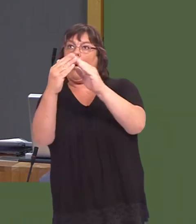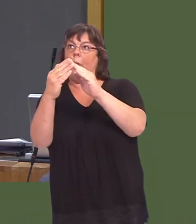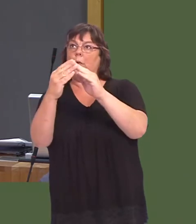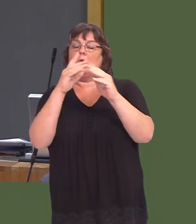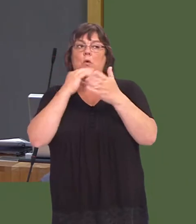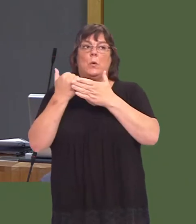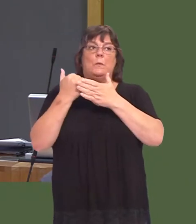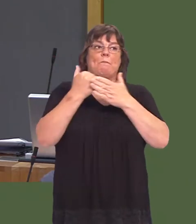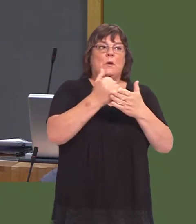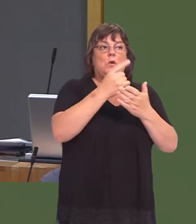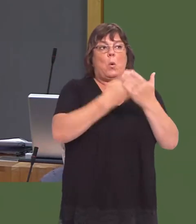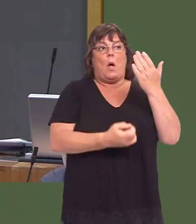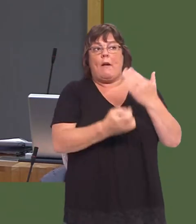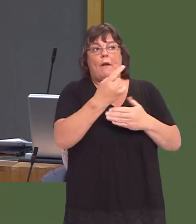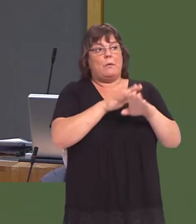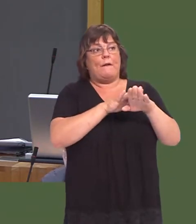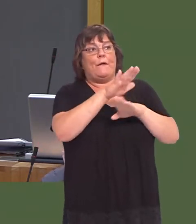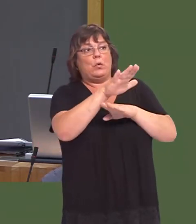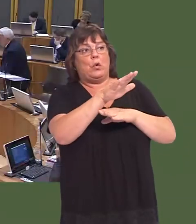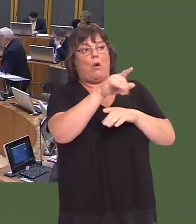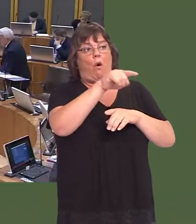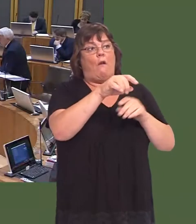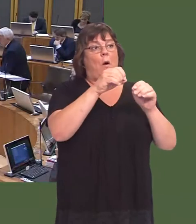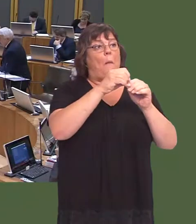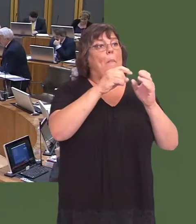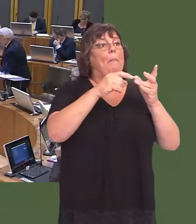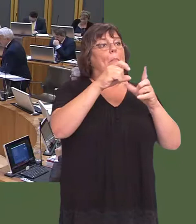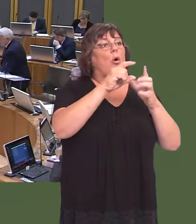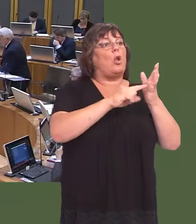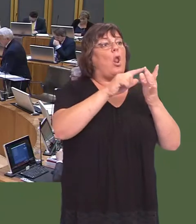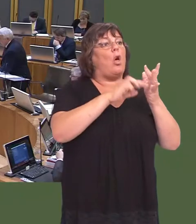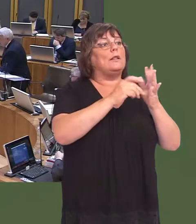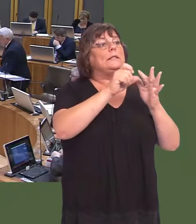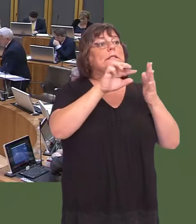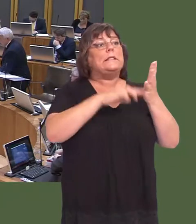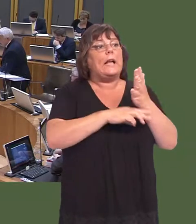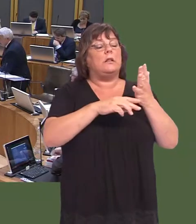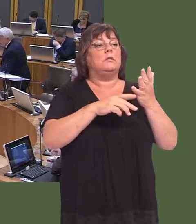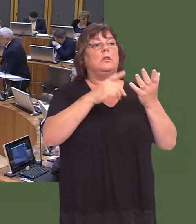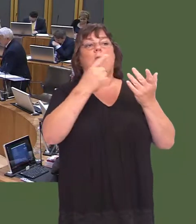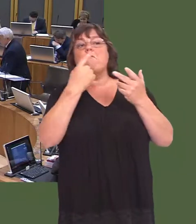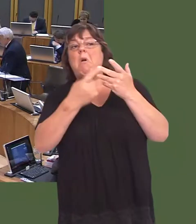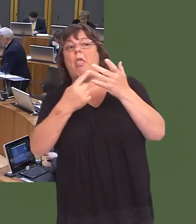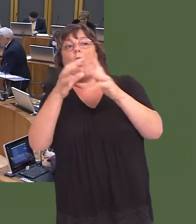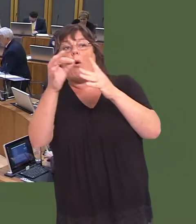with the future of Bodlondeb into the broader pattern serving mid Wales? Carwyn Jones: Well, of course, this is a matter for Ceredigion.